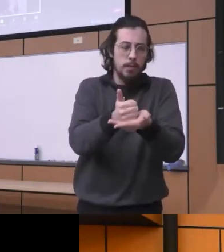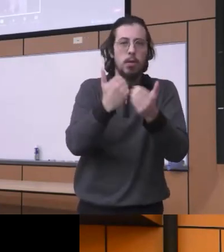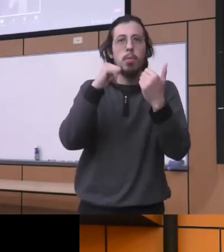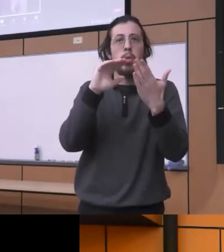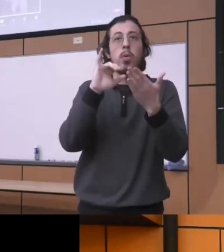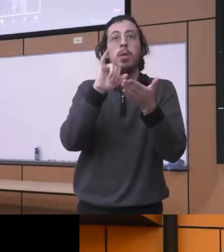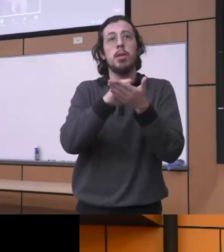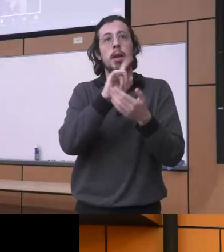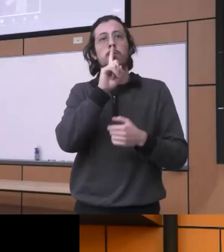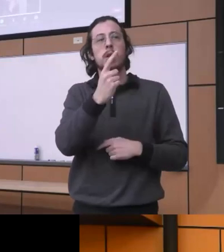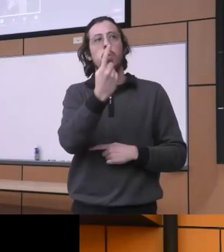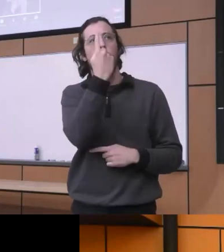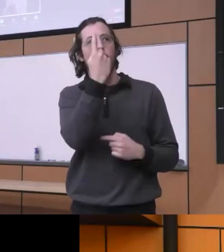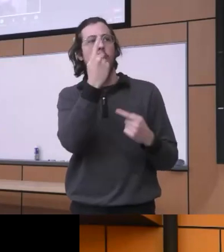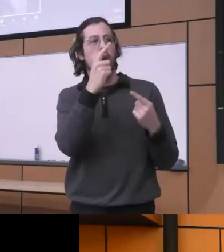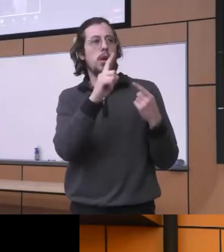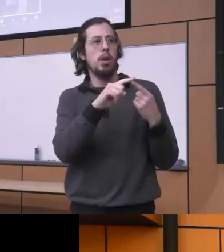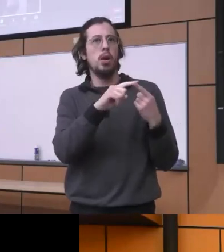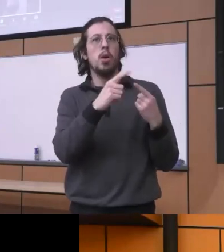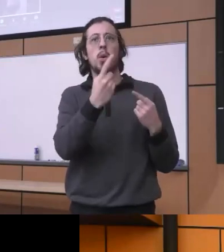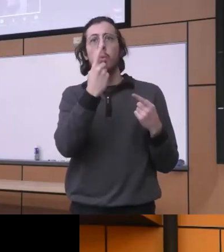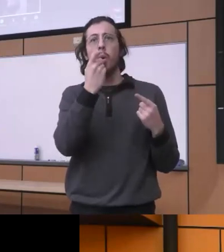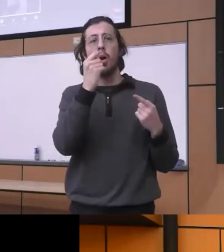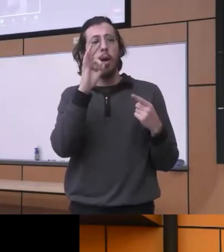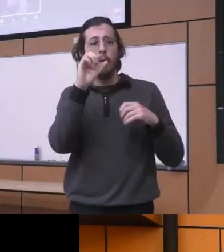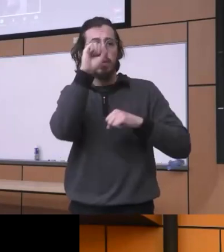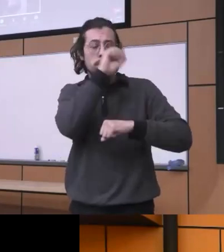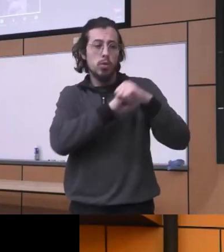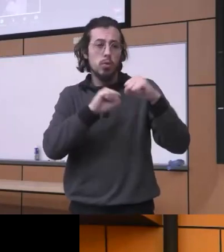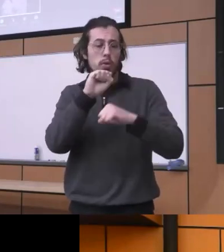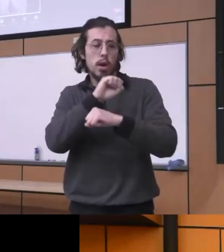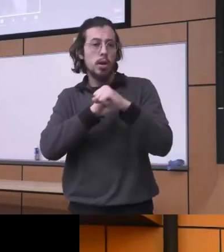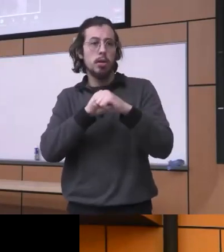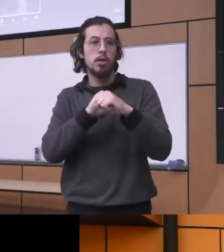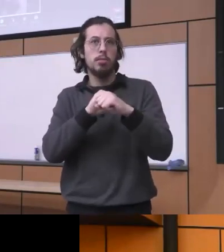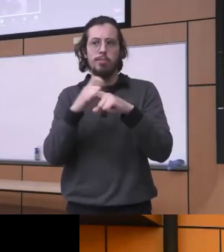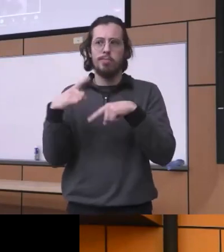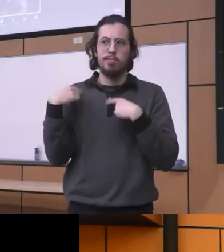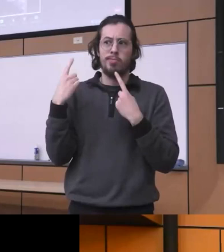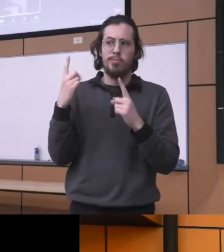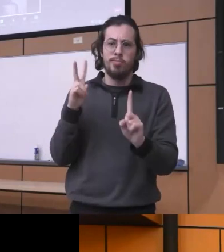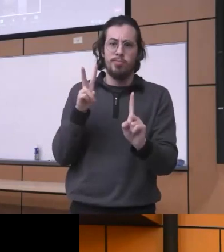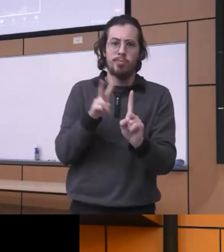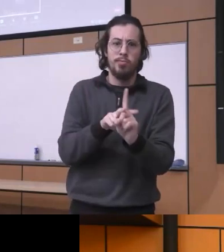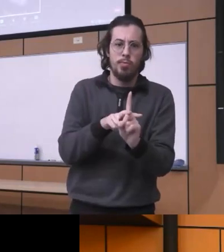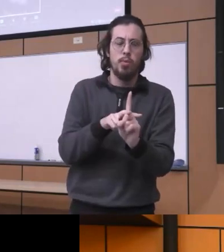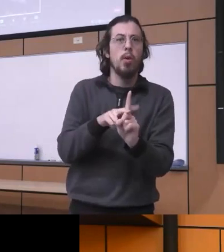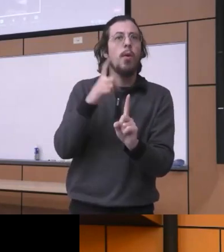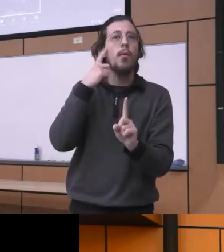one of basically the strategies you know that has been implemented as to reduce racial inequities